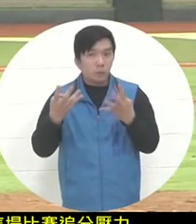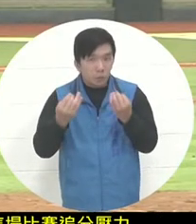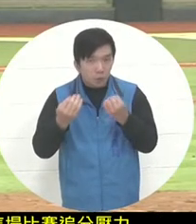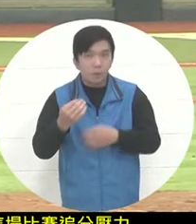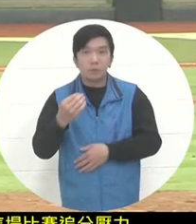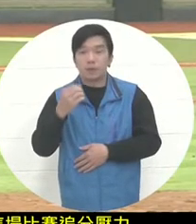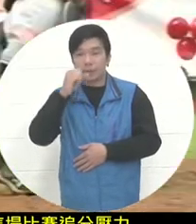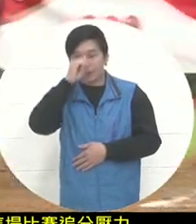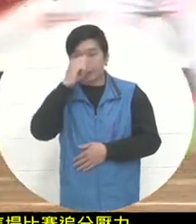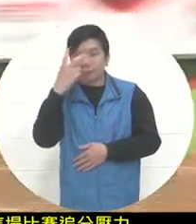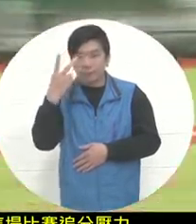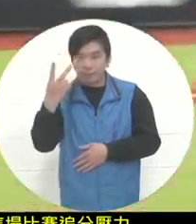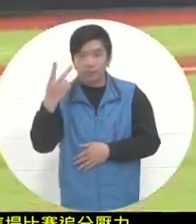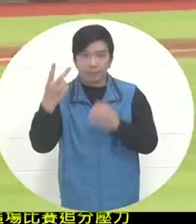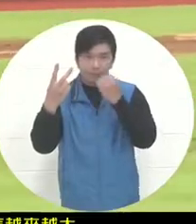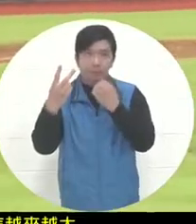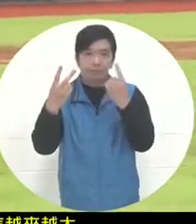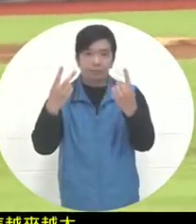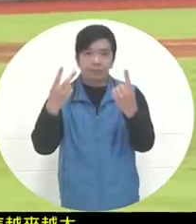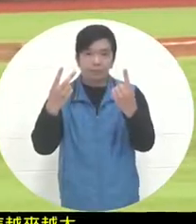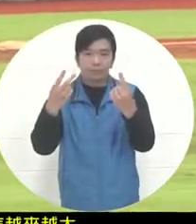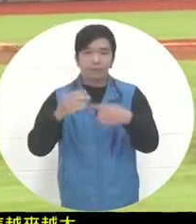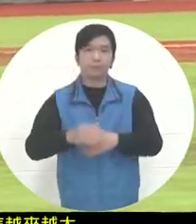pitcher, the situation was good and the pitcher kept the lead.